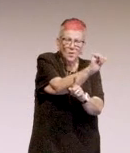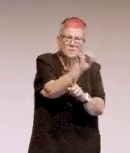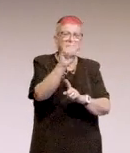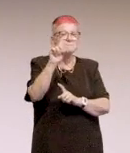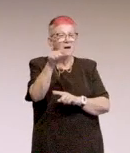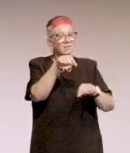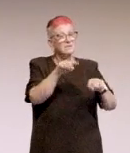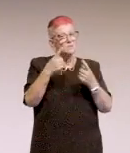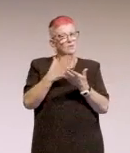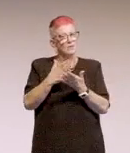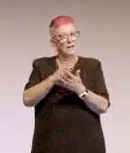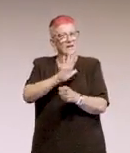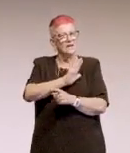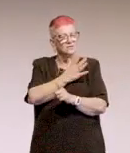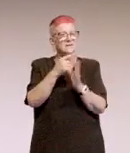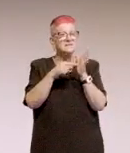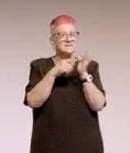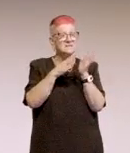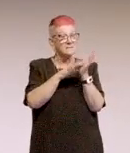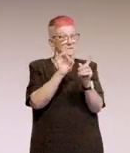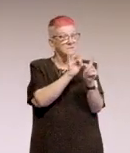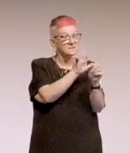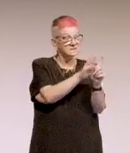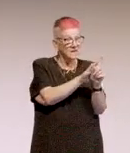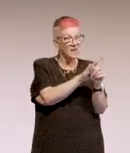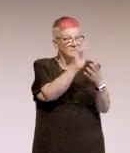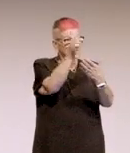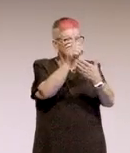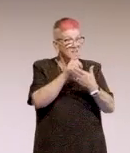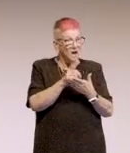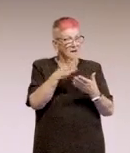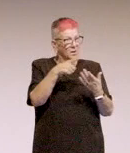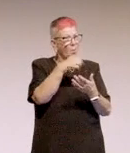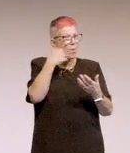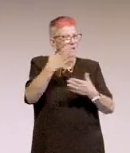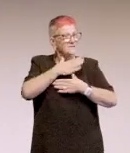This one was really interesting, 'cause Tim is a designer, he does a lot of sketching and a lot of drawing.